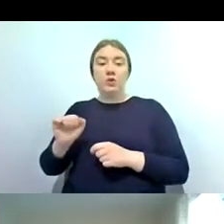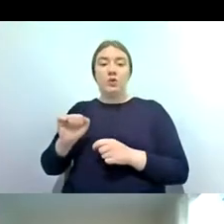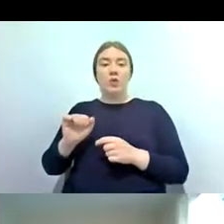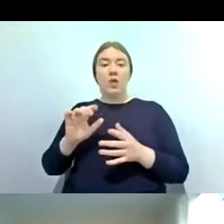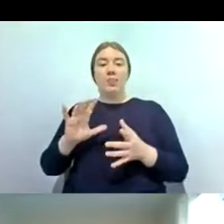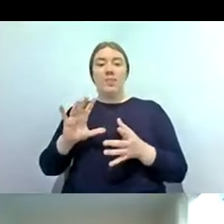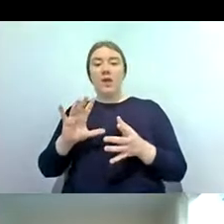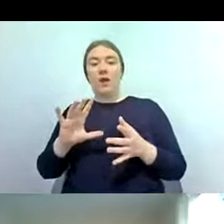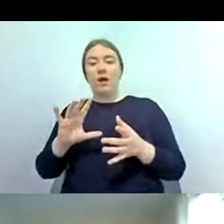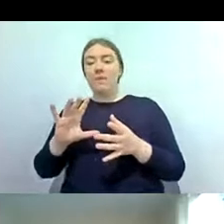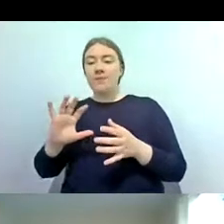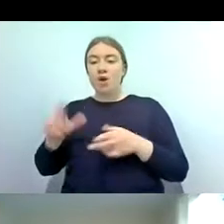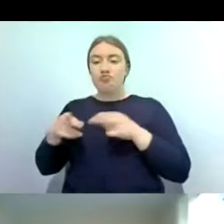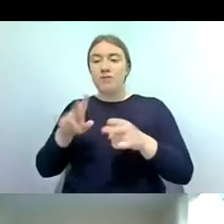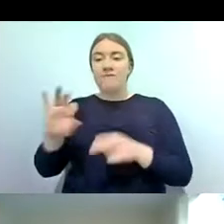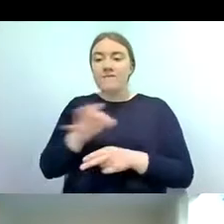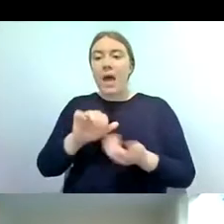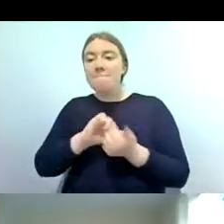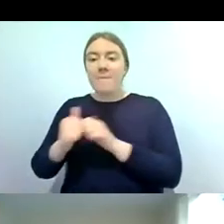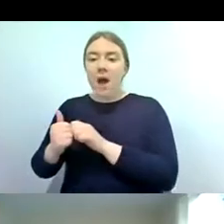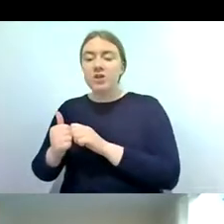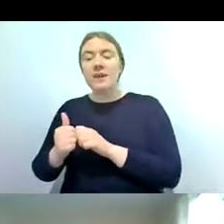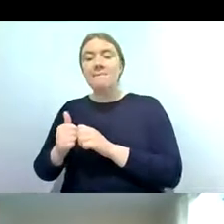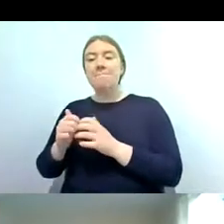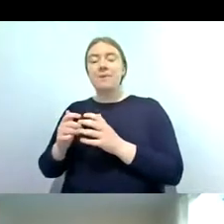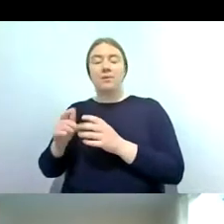you can fill out a form and they will put you in touch with your local riverfly hub